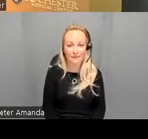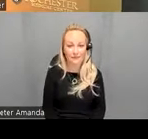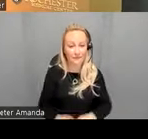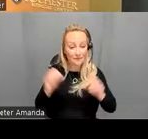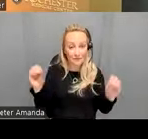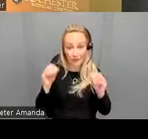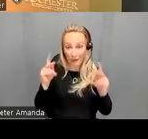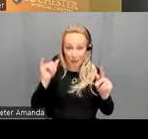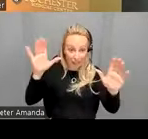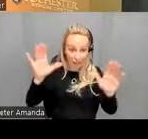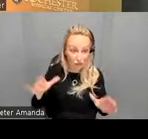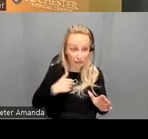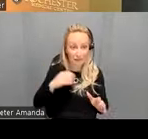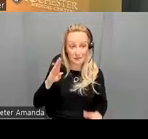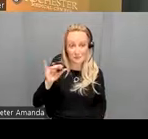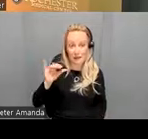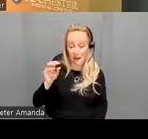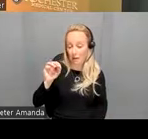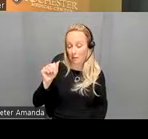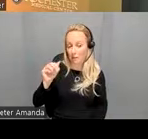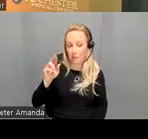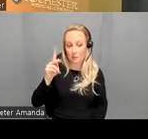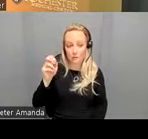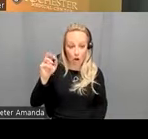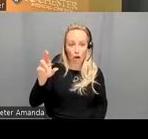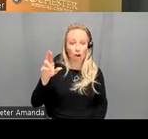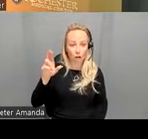that's great so we have a biomarker but we already have these other very simple cognitive tasks that